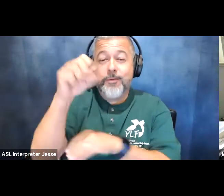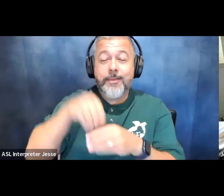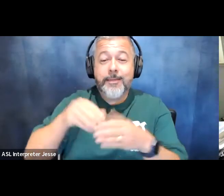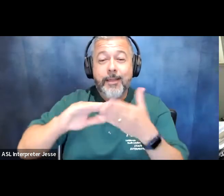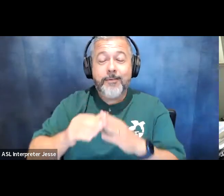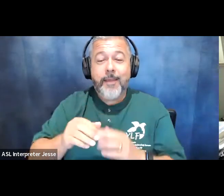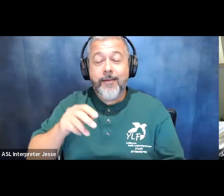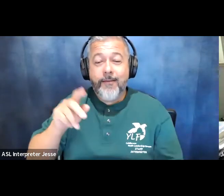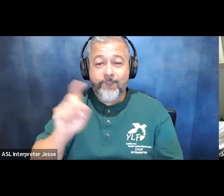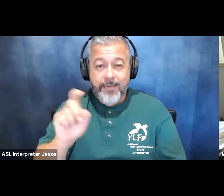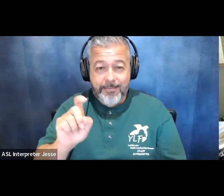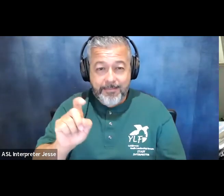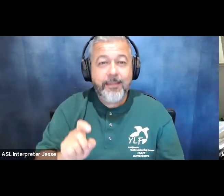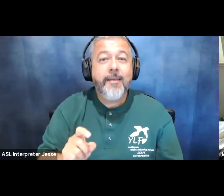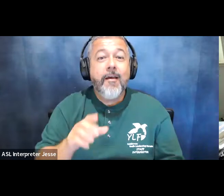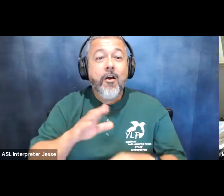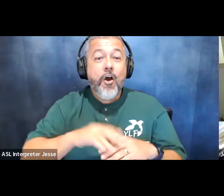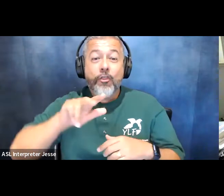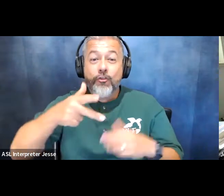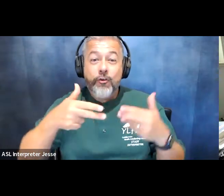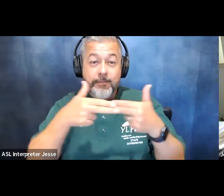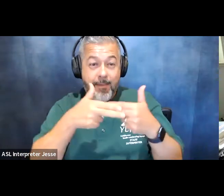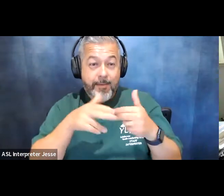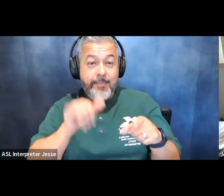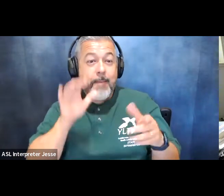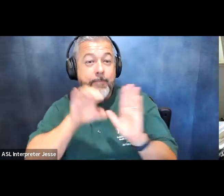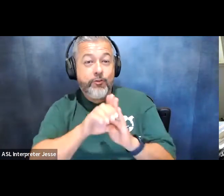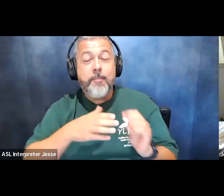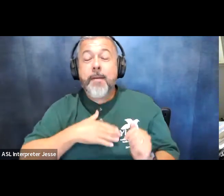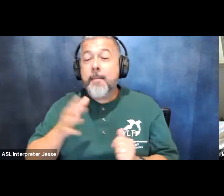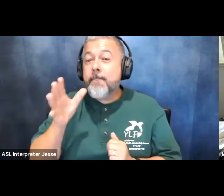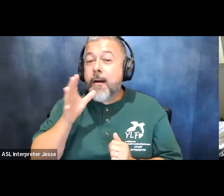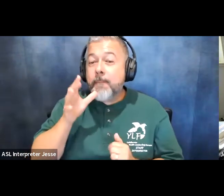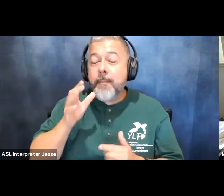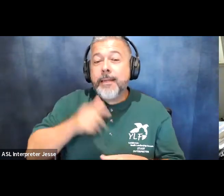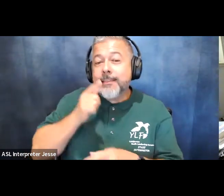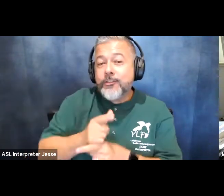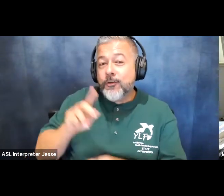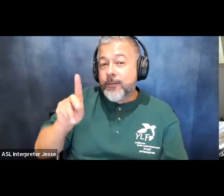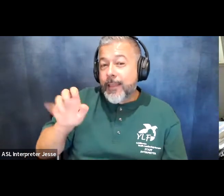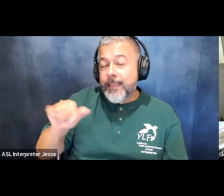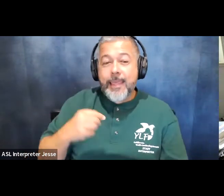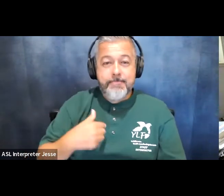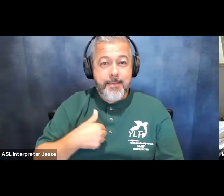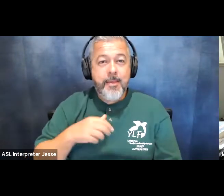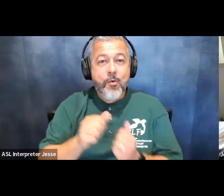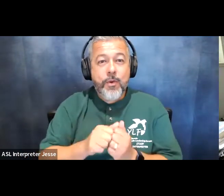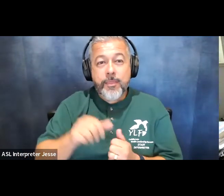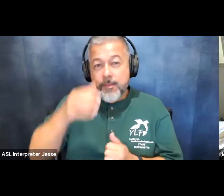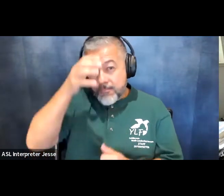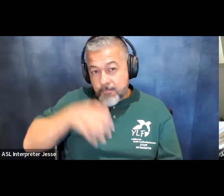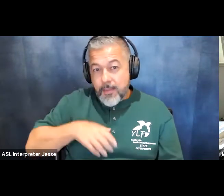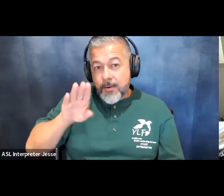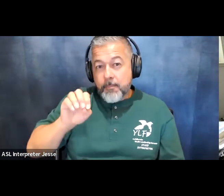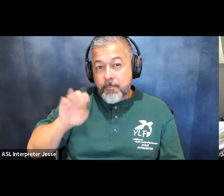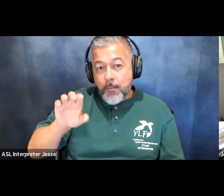slide this is a picture of my mom my sister kaylee and me with bob kafka from adapt national and we